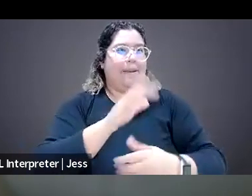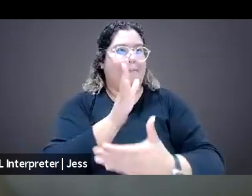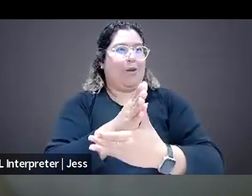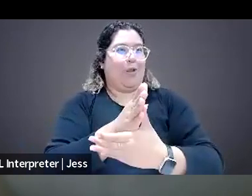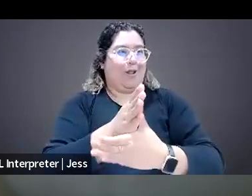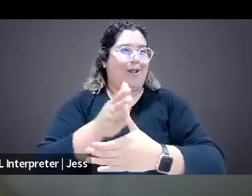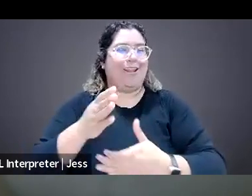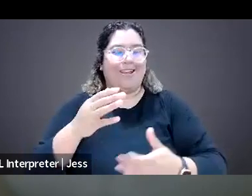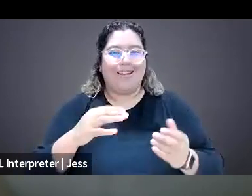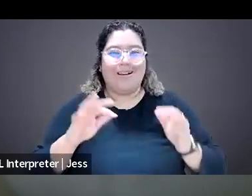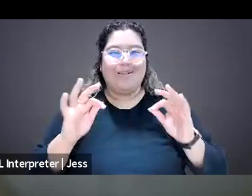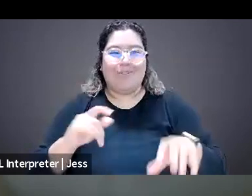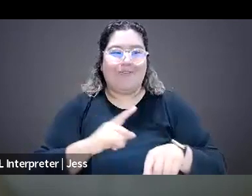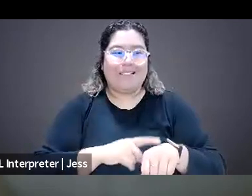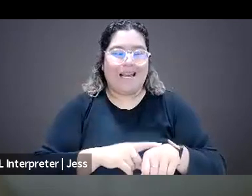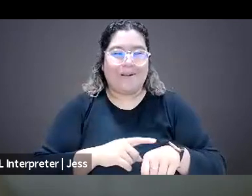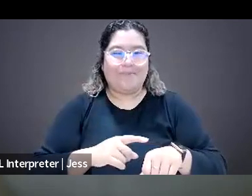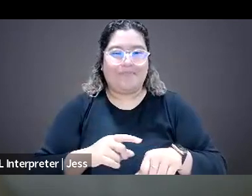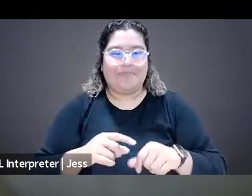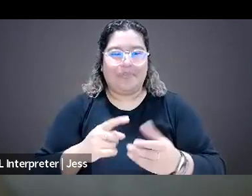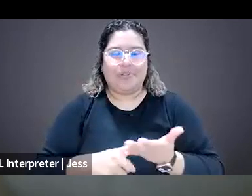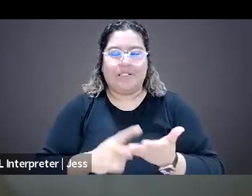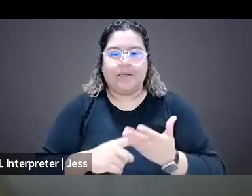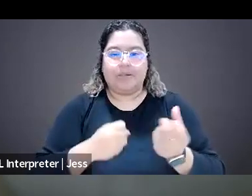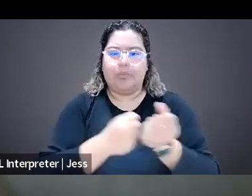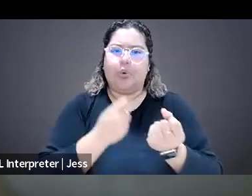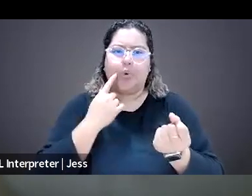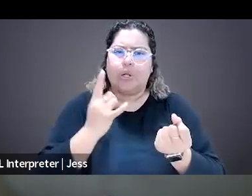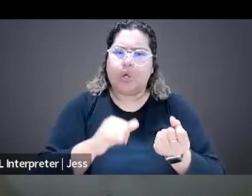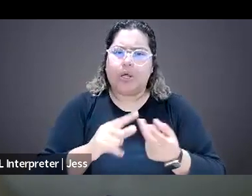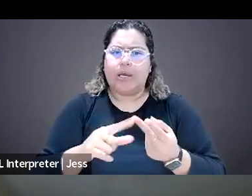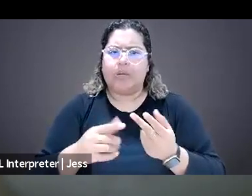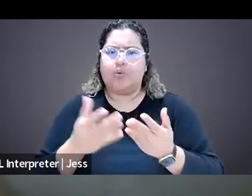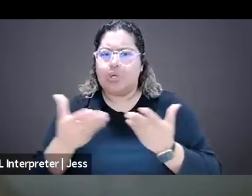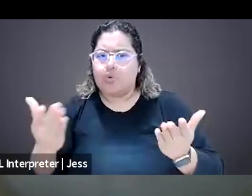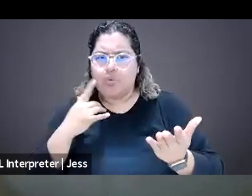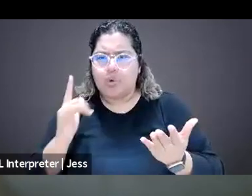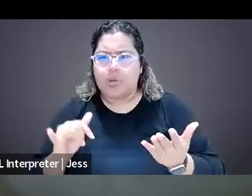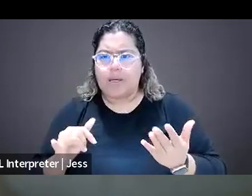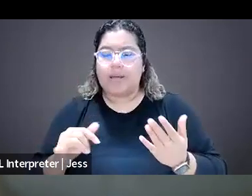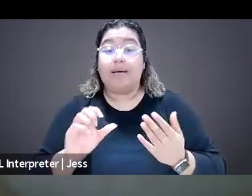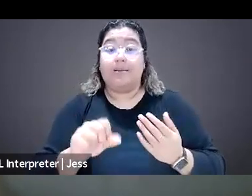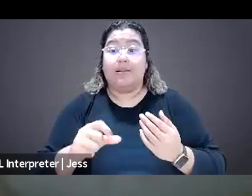about kind of what support looks like and what the resources look like. And so yeah, I have sort of two questions before